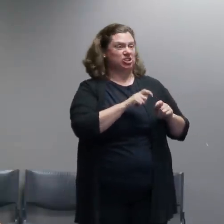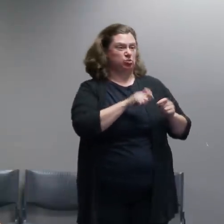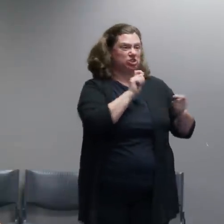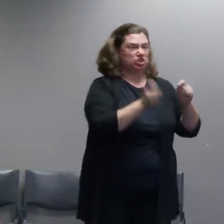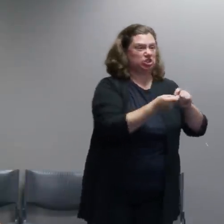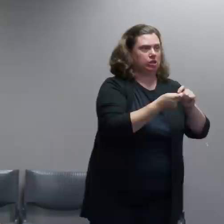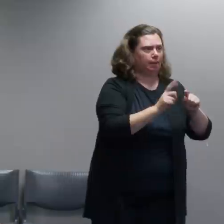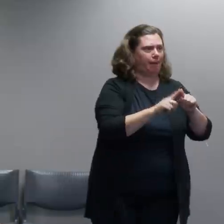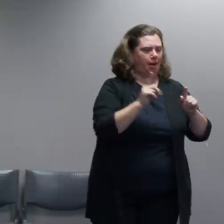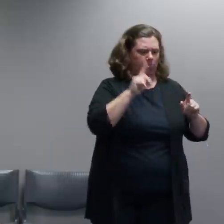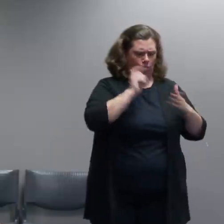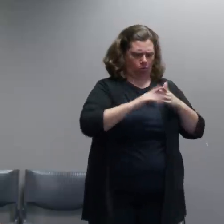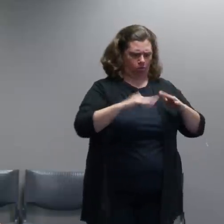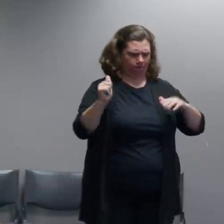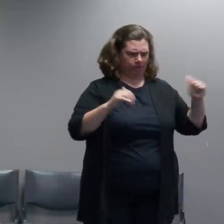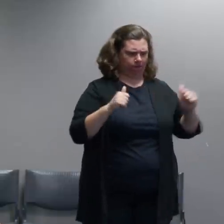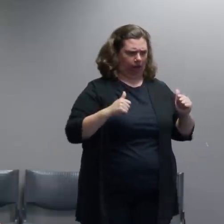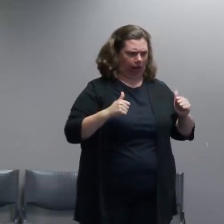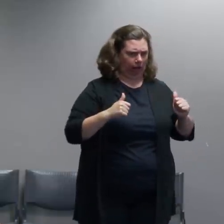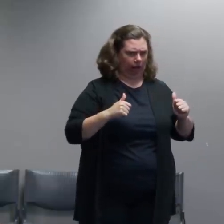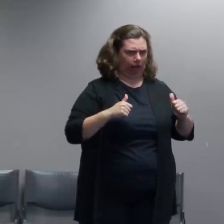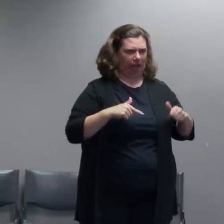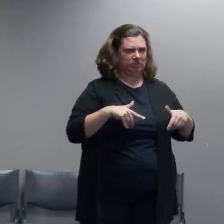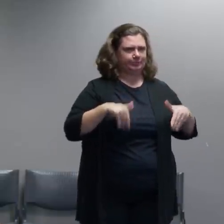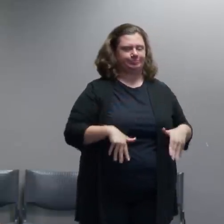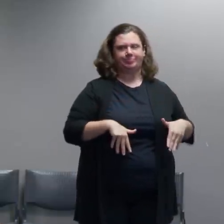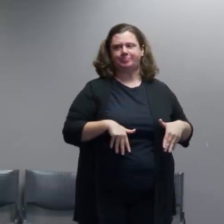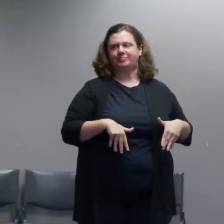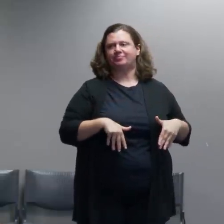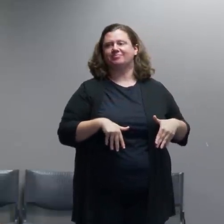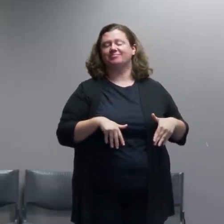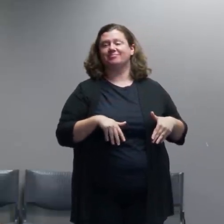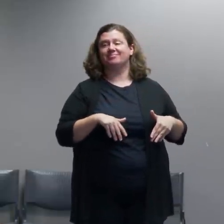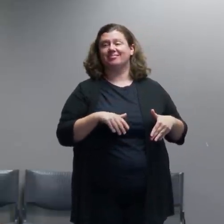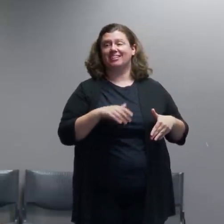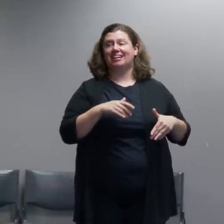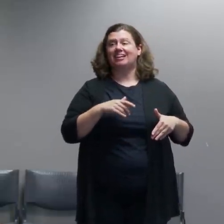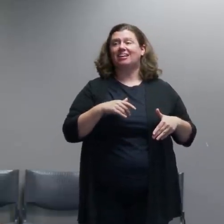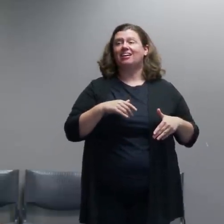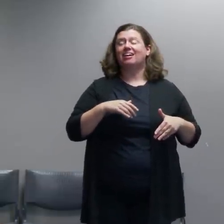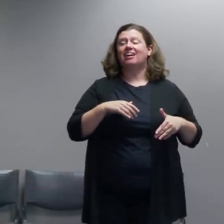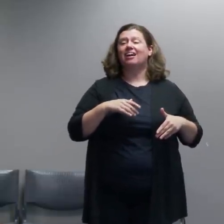is a lot of times if we allow that group to come back together then we know